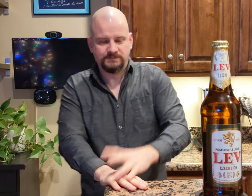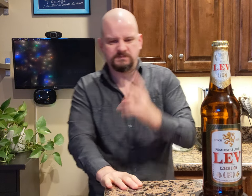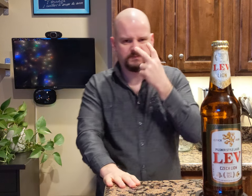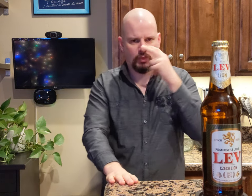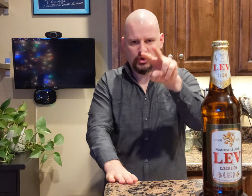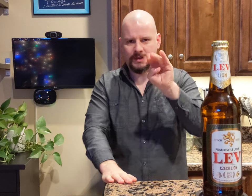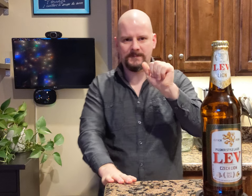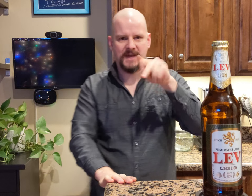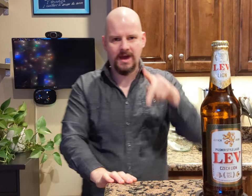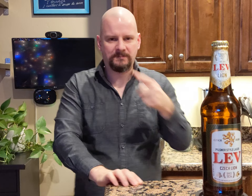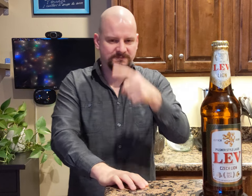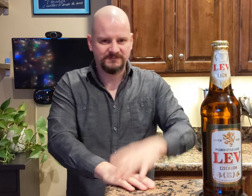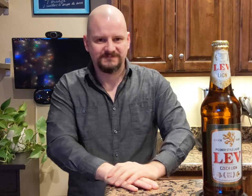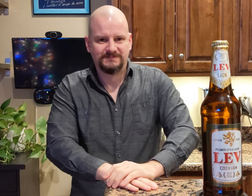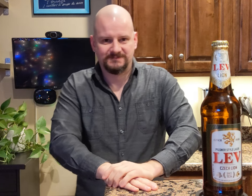Take a look at the map.